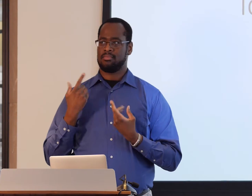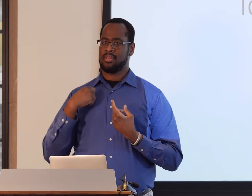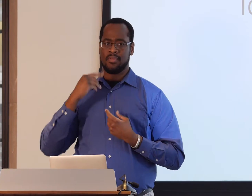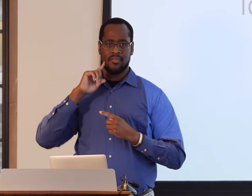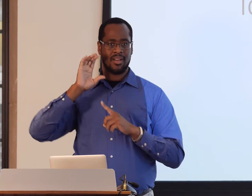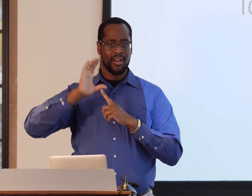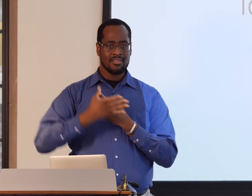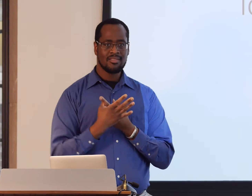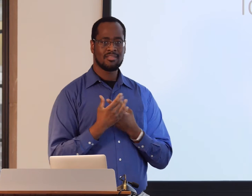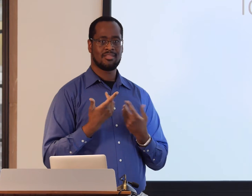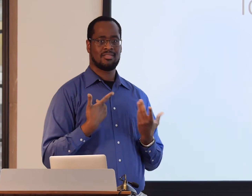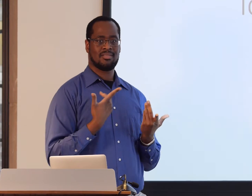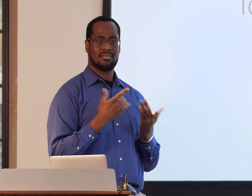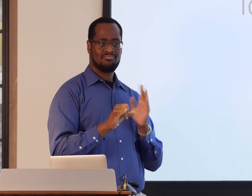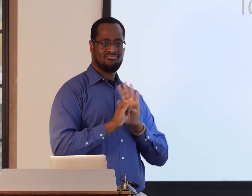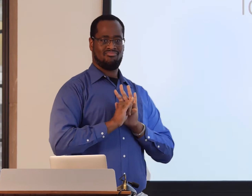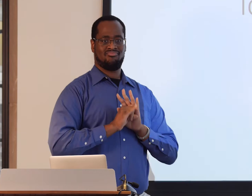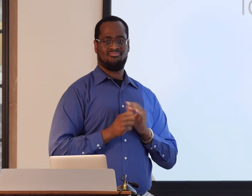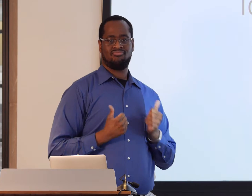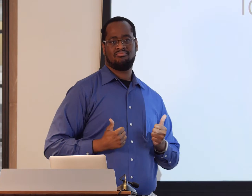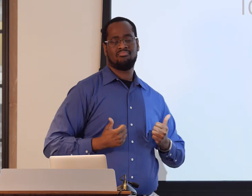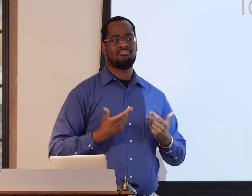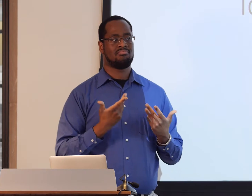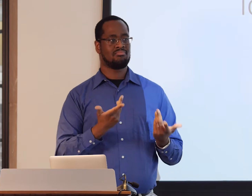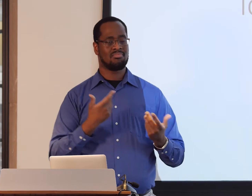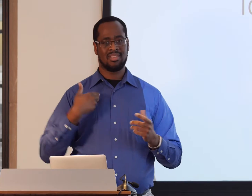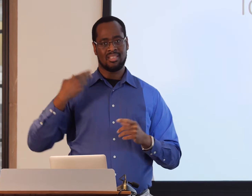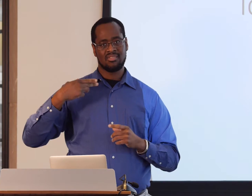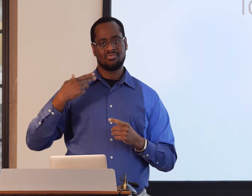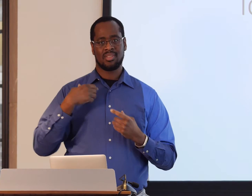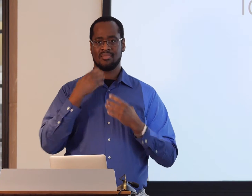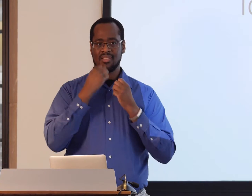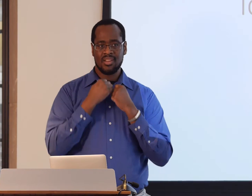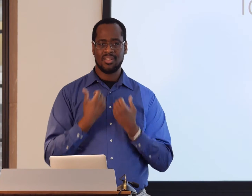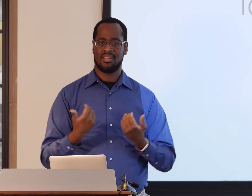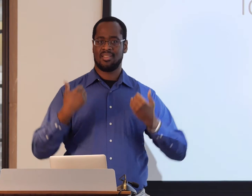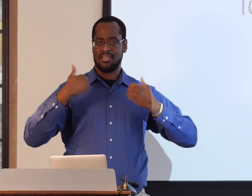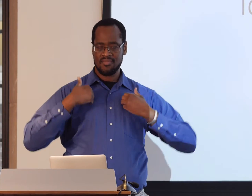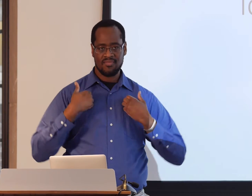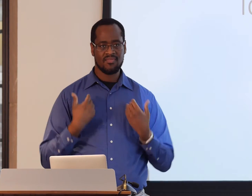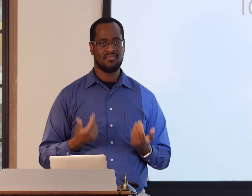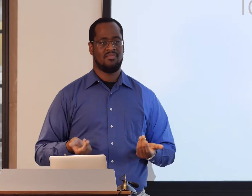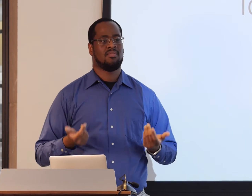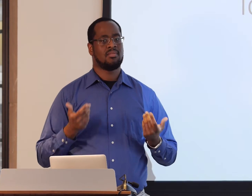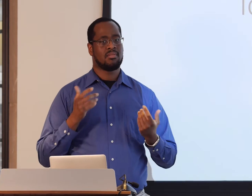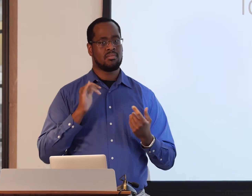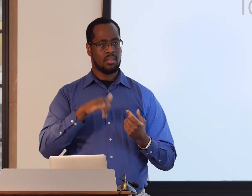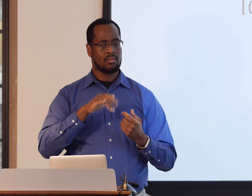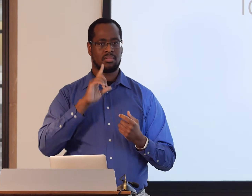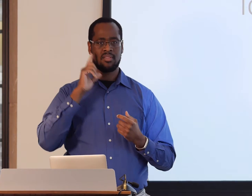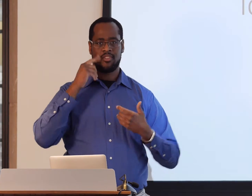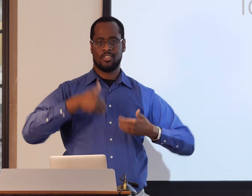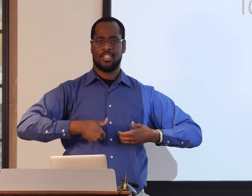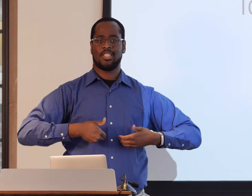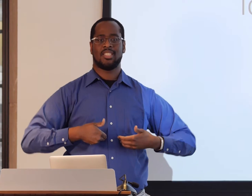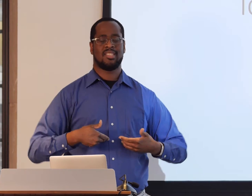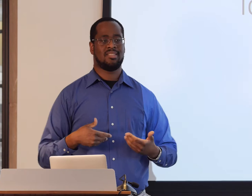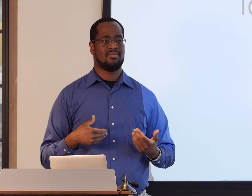but we wanted to focus on the culture of deaf people. How we lived and how we identified. The history, the values we have as a culture,